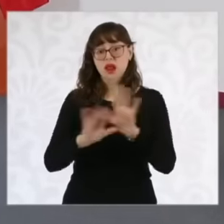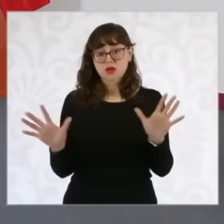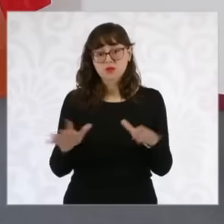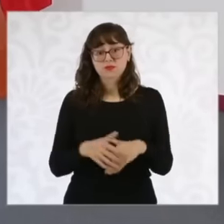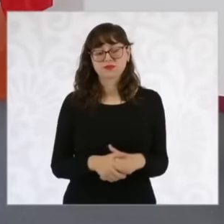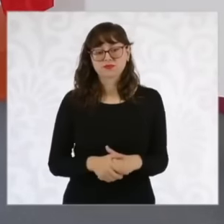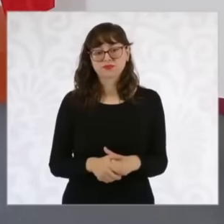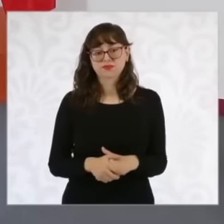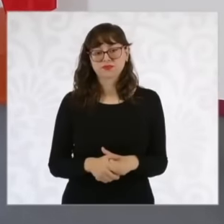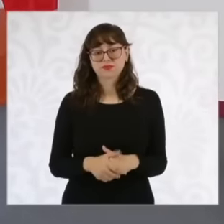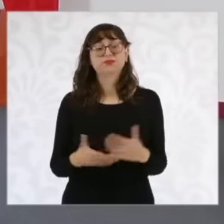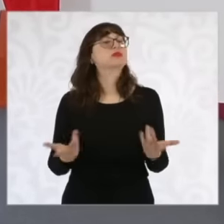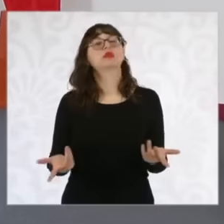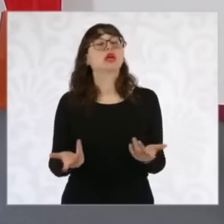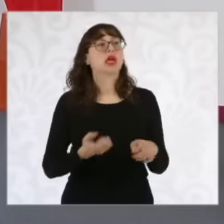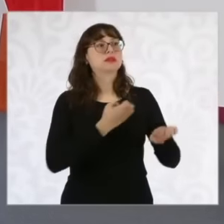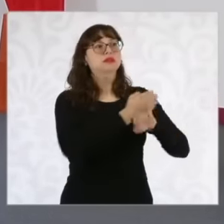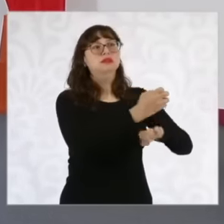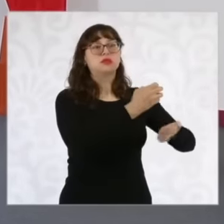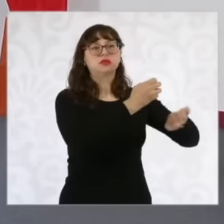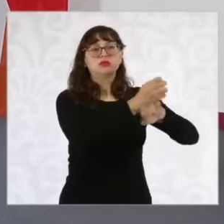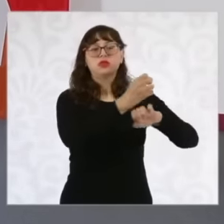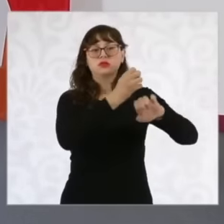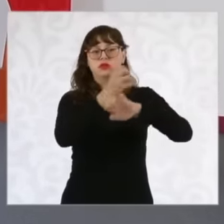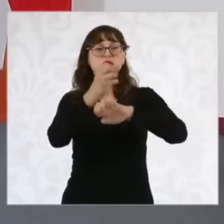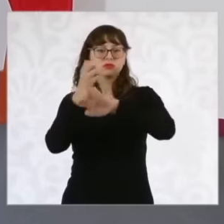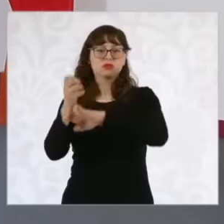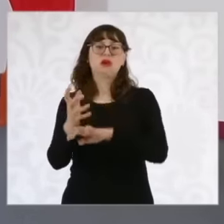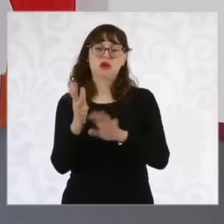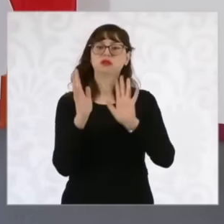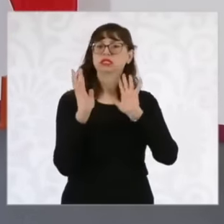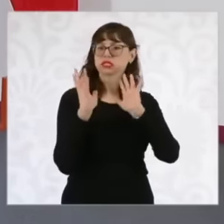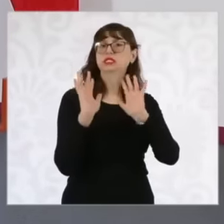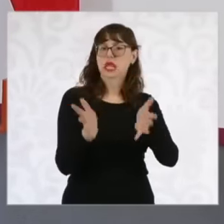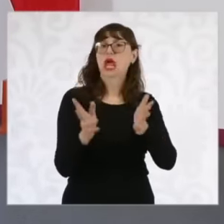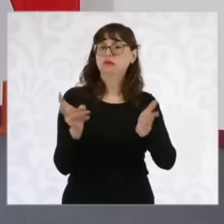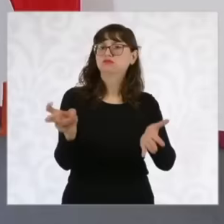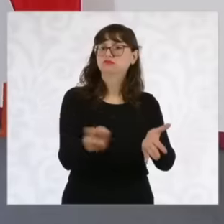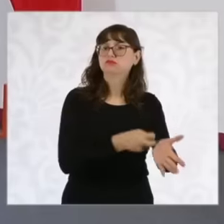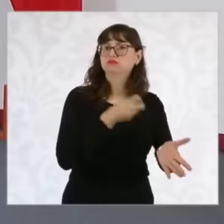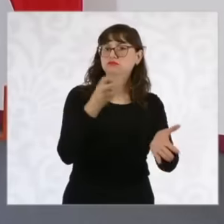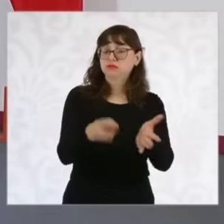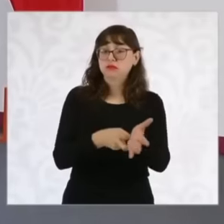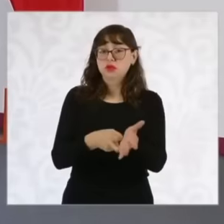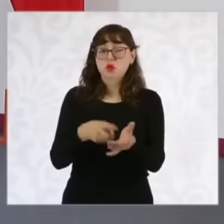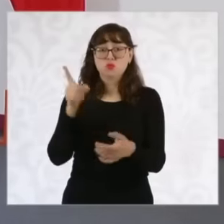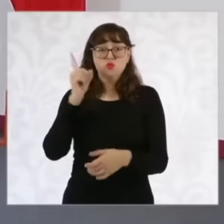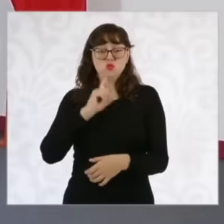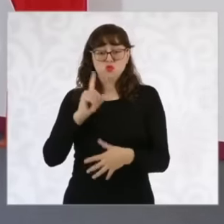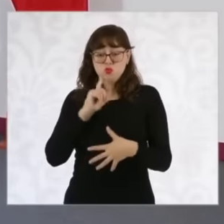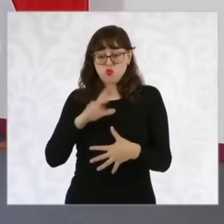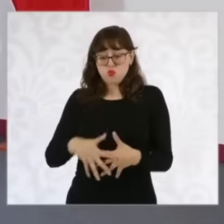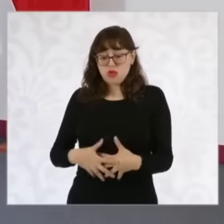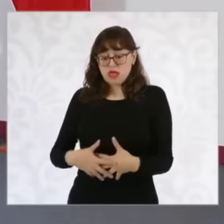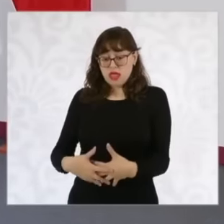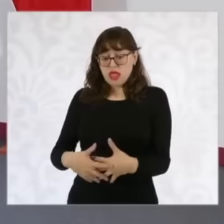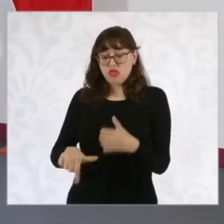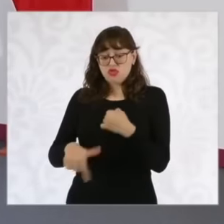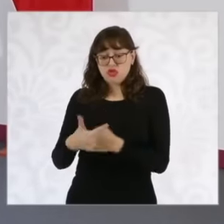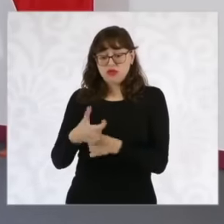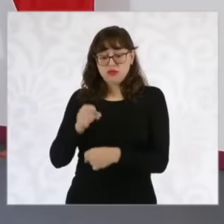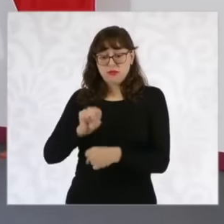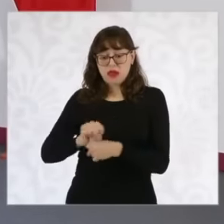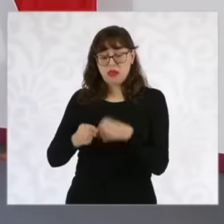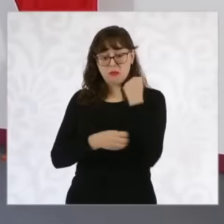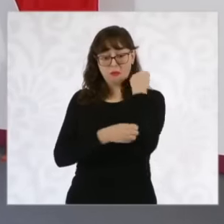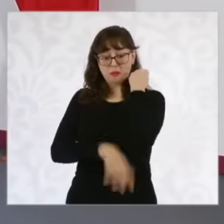there are many entities that have decriminalized, but the court already has an orientation in this